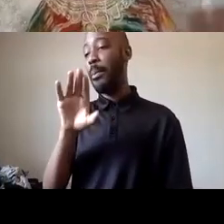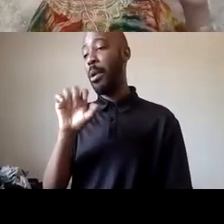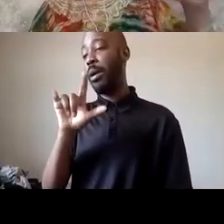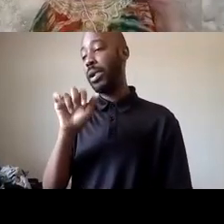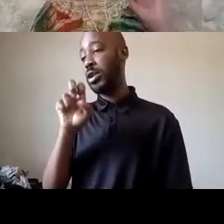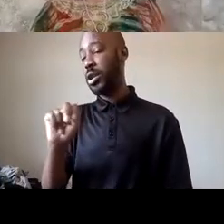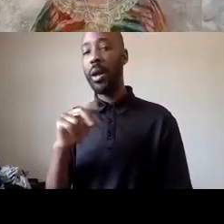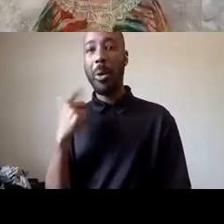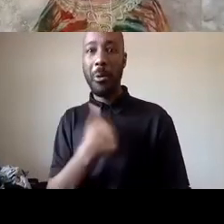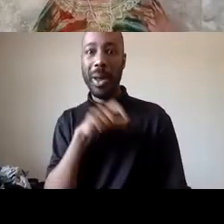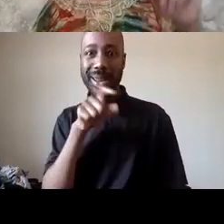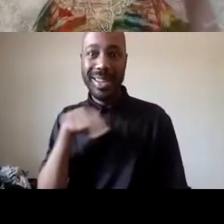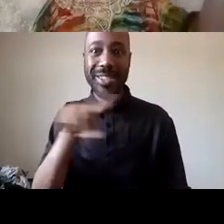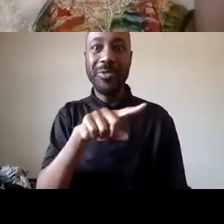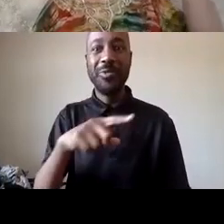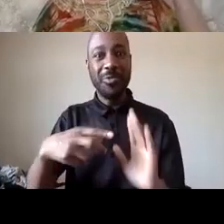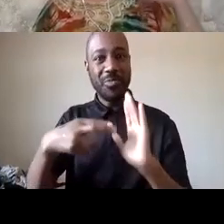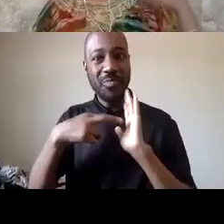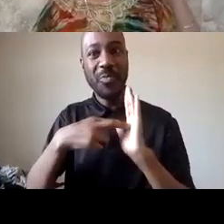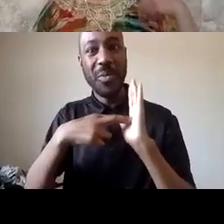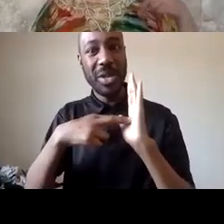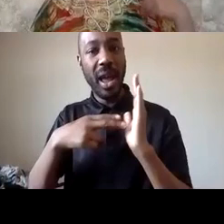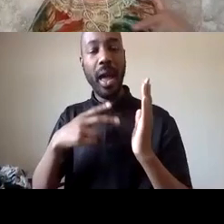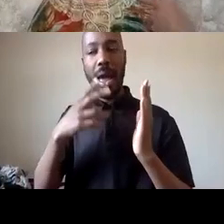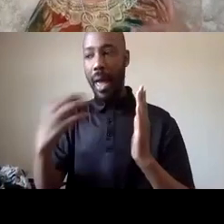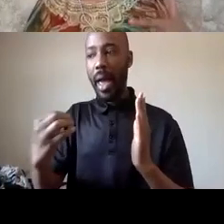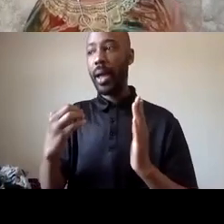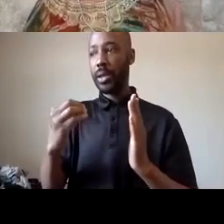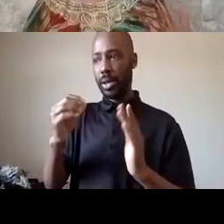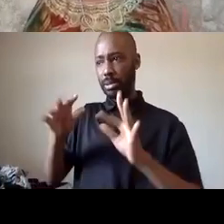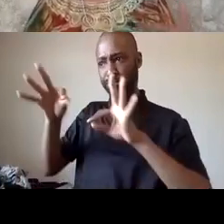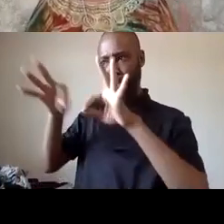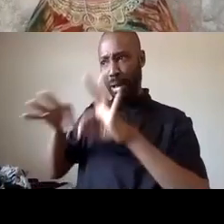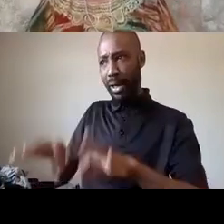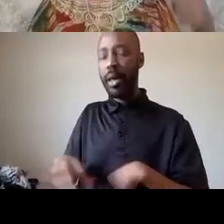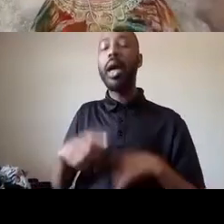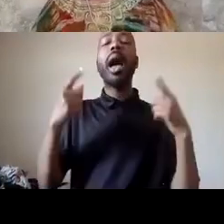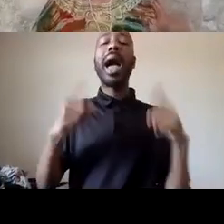to translate that that when we say we don't need police in our schools it doesn't mean that we don't have